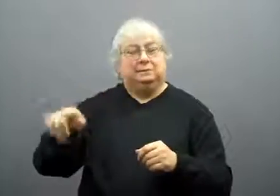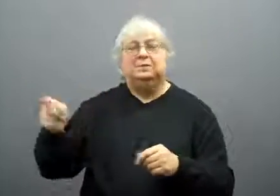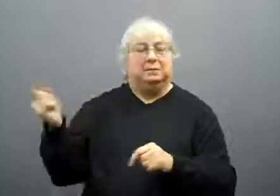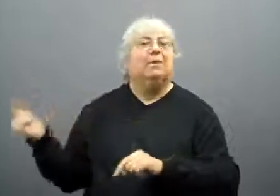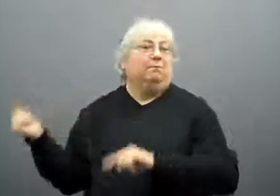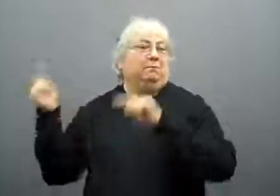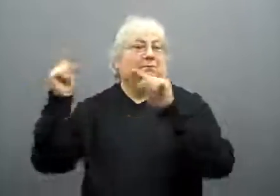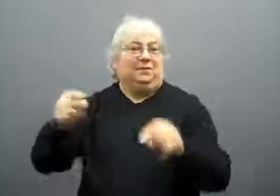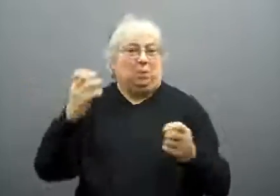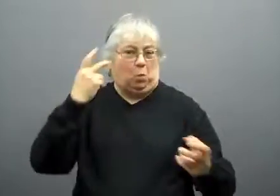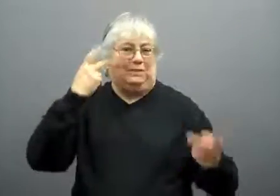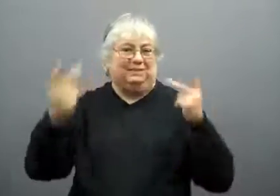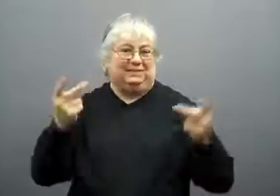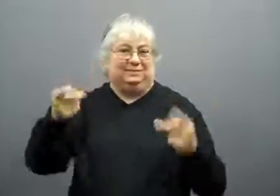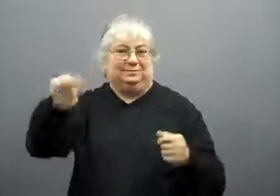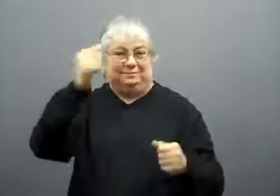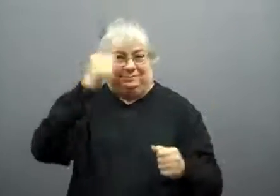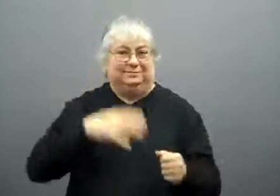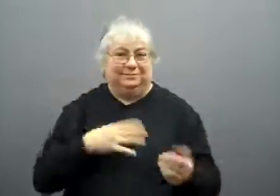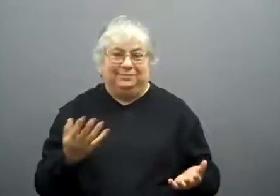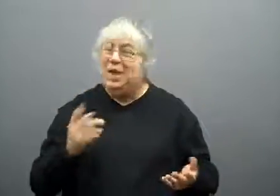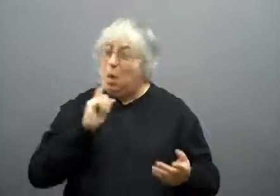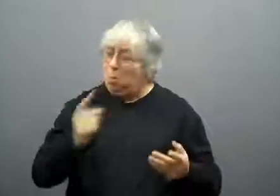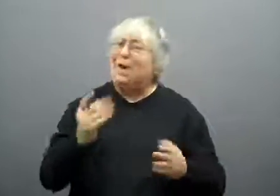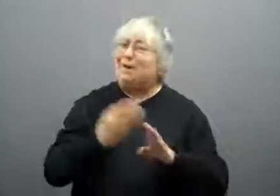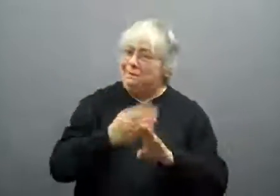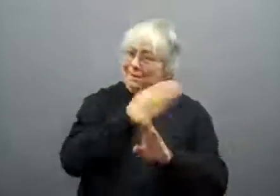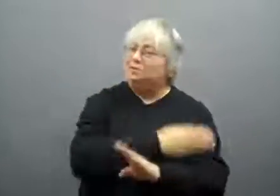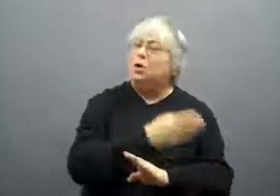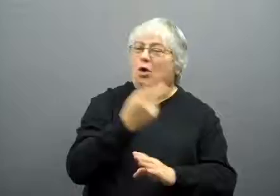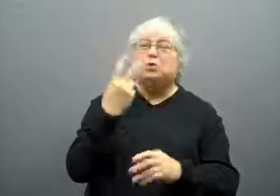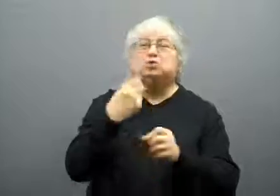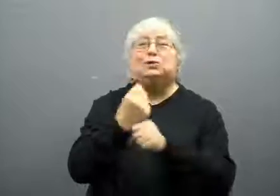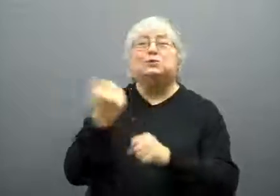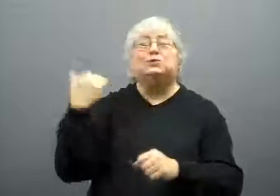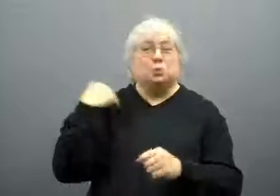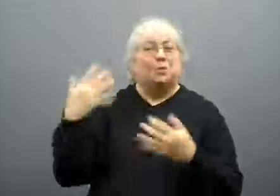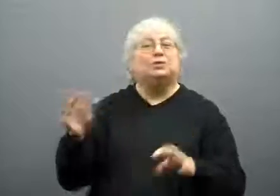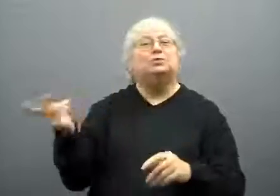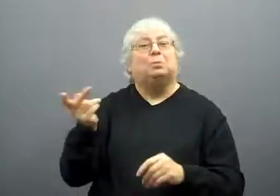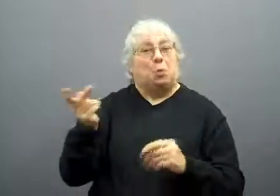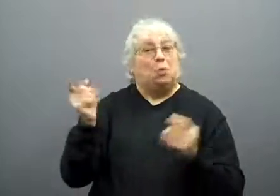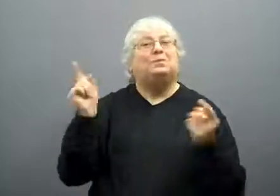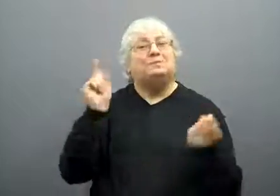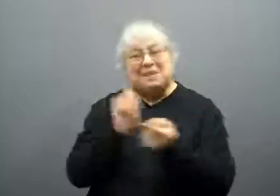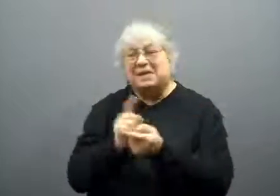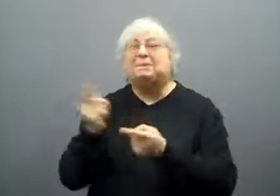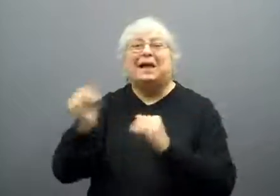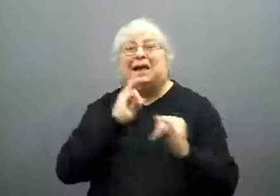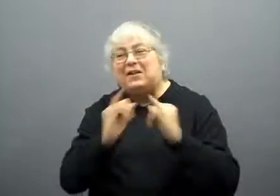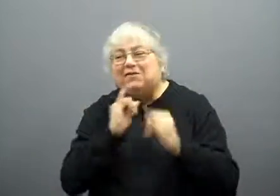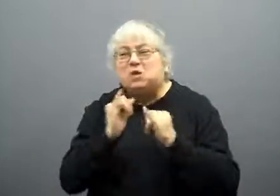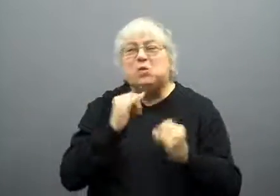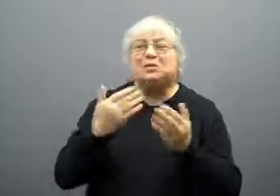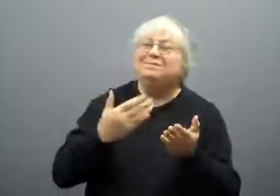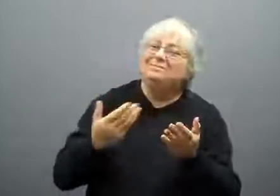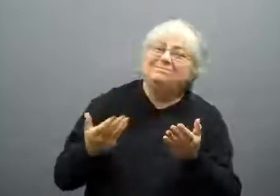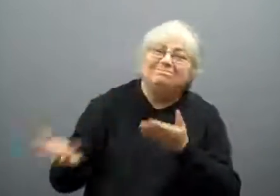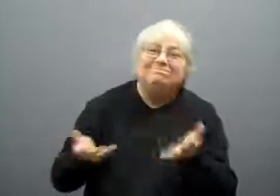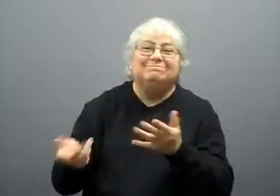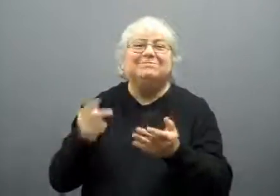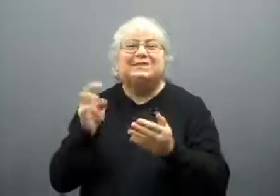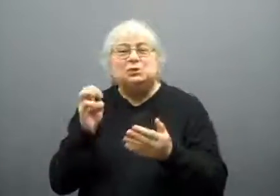She had come to visit the ambassador.